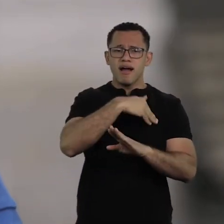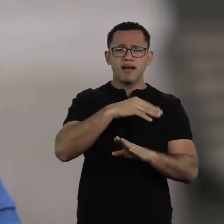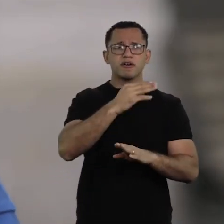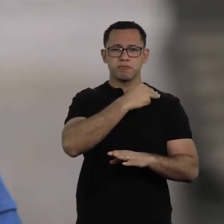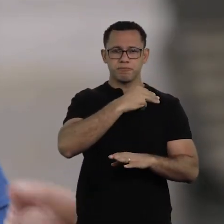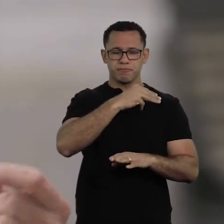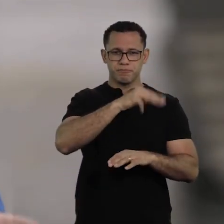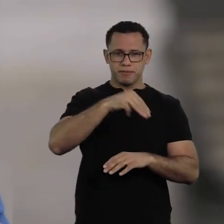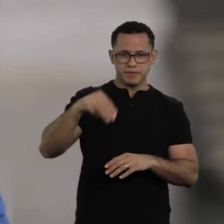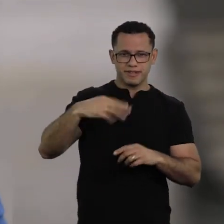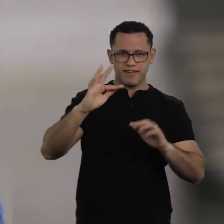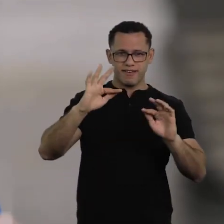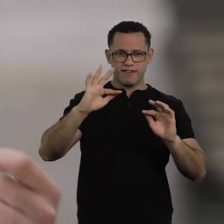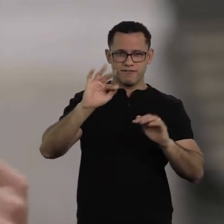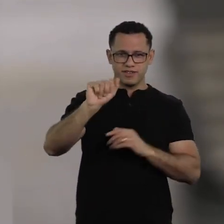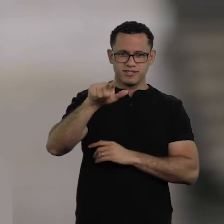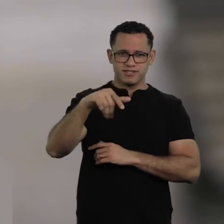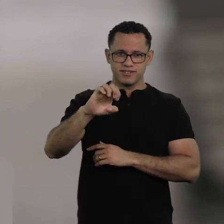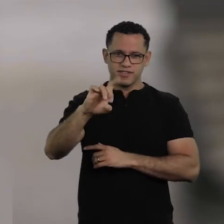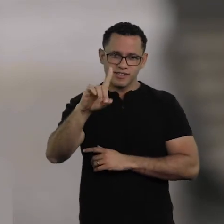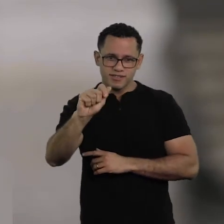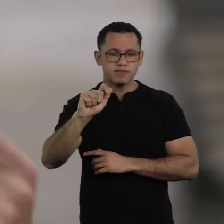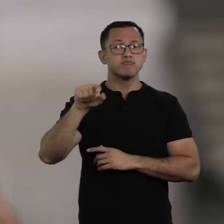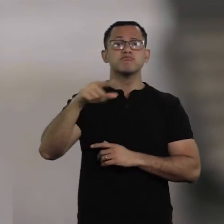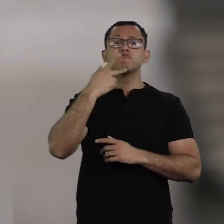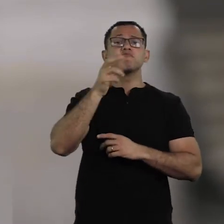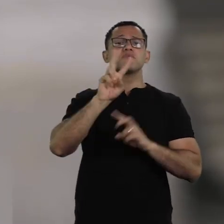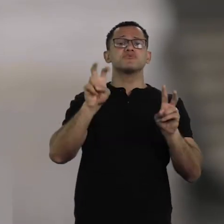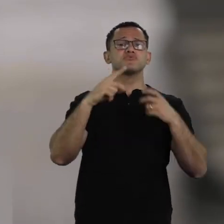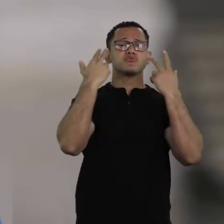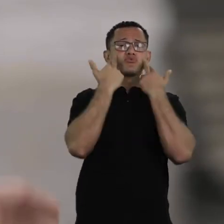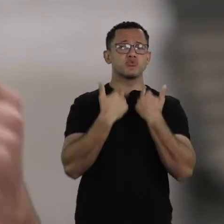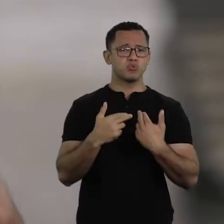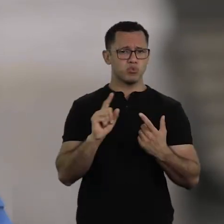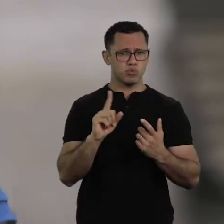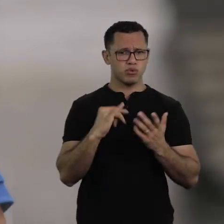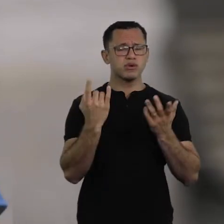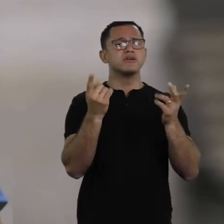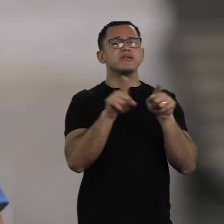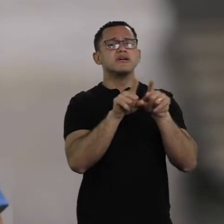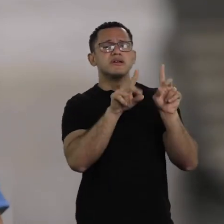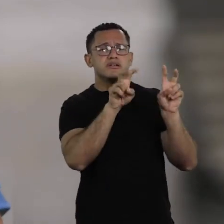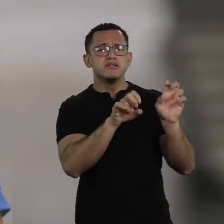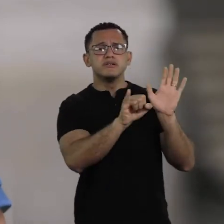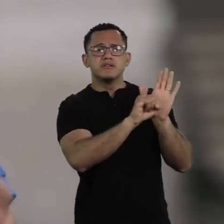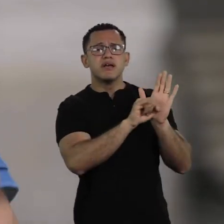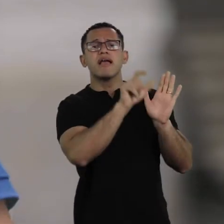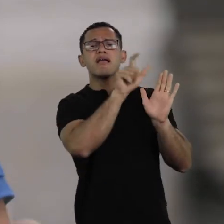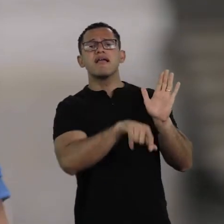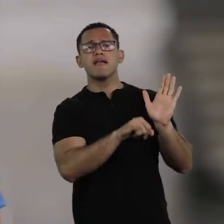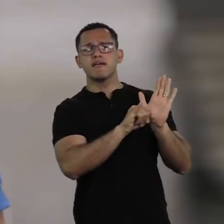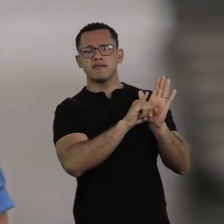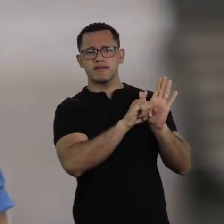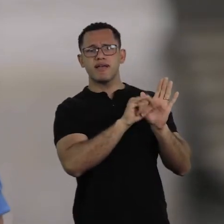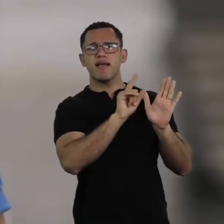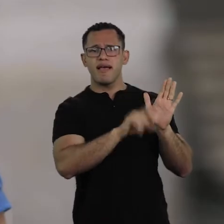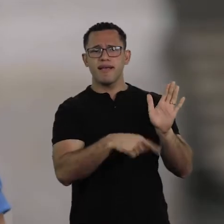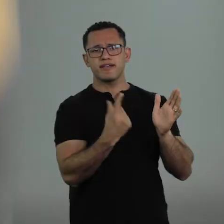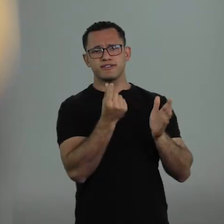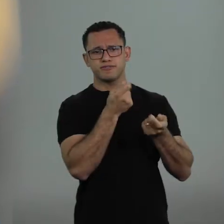So then, I mean, who is identitarian? The ones who produce an economic policy shaped only by white people for white people.